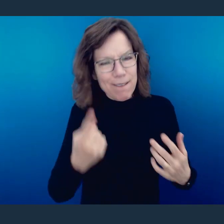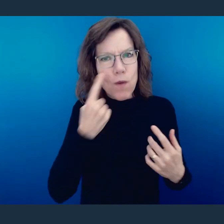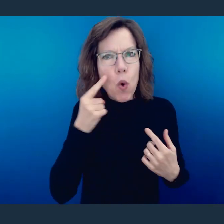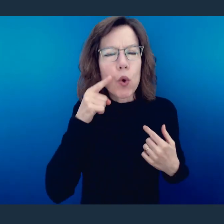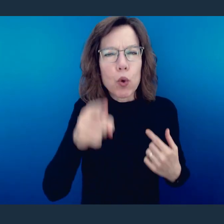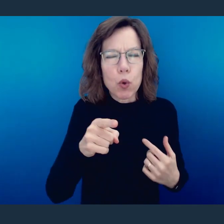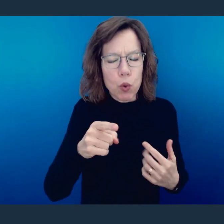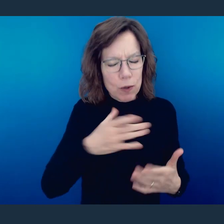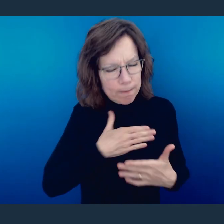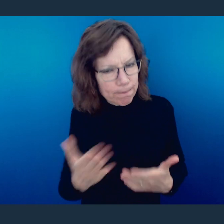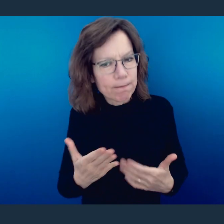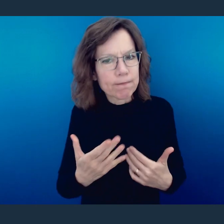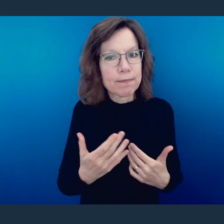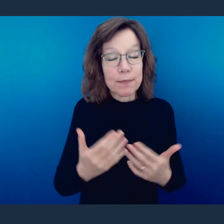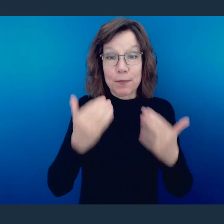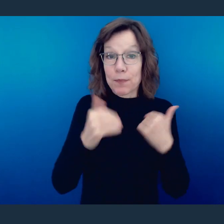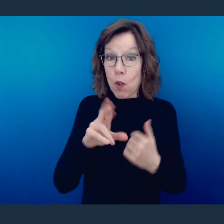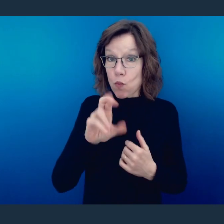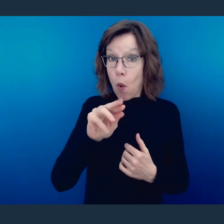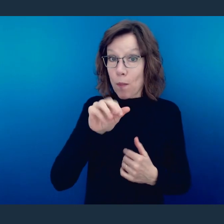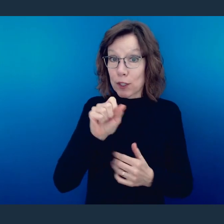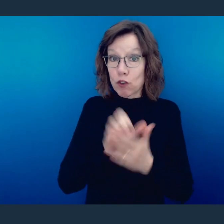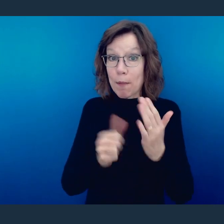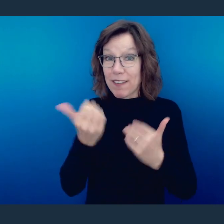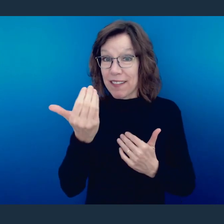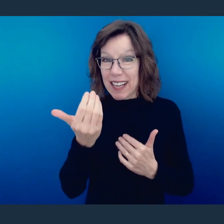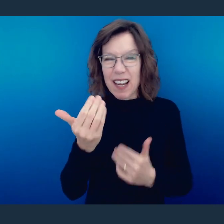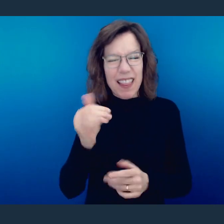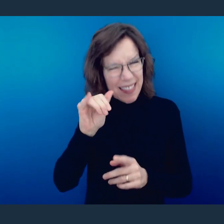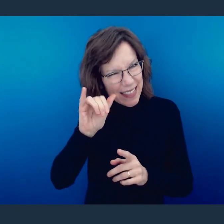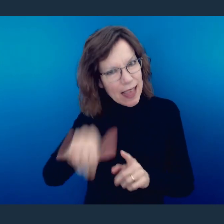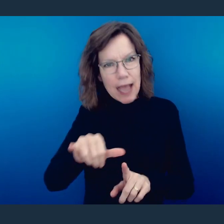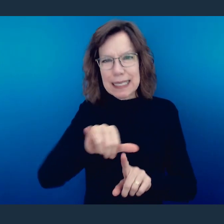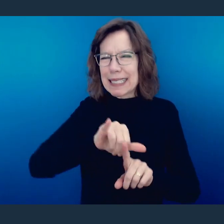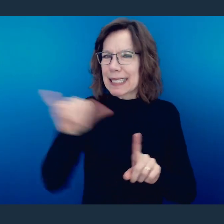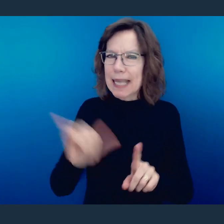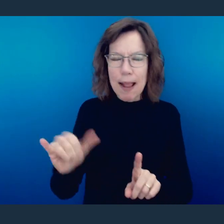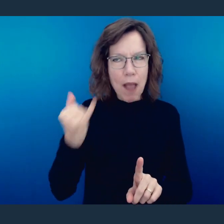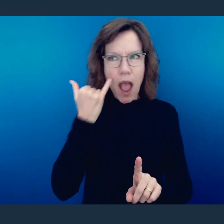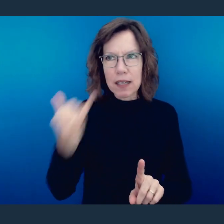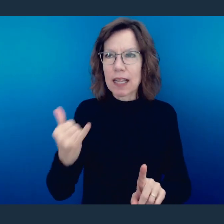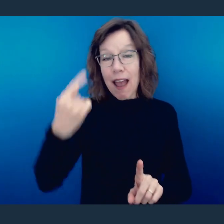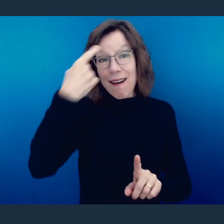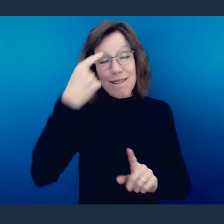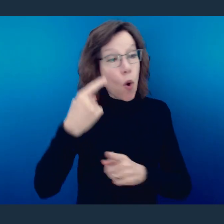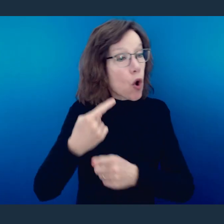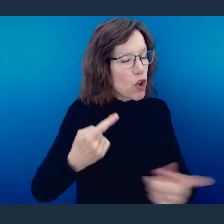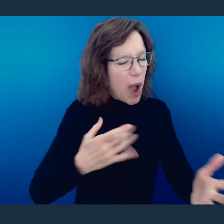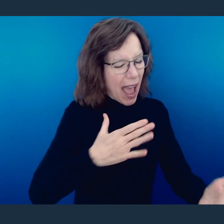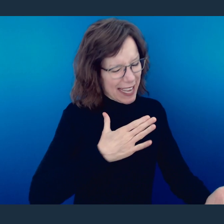When we come here to Romans 15, we see that same sentiment being encouraged and exhorted